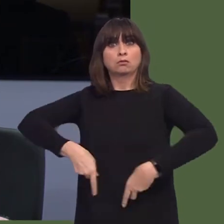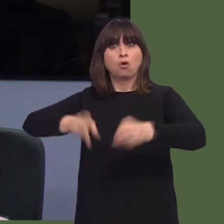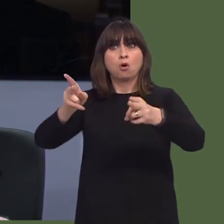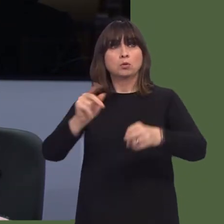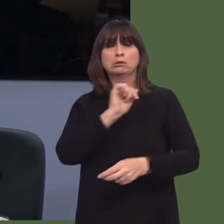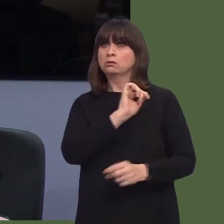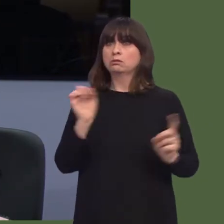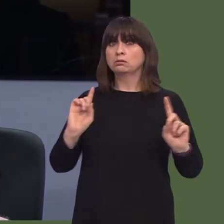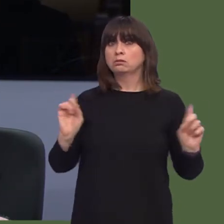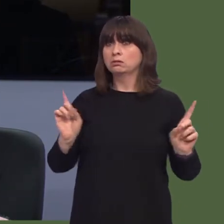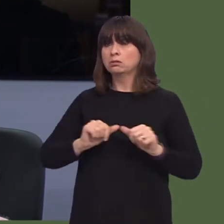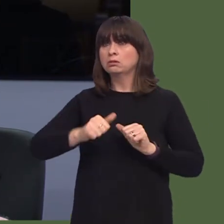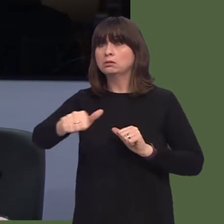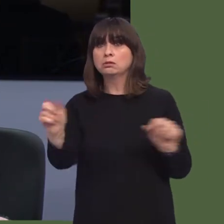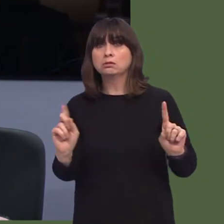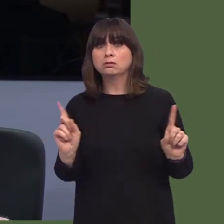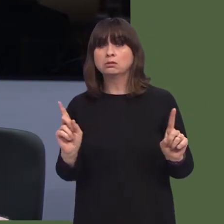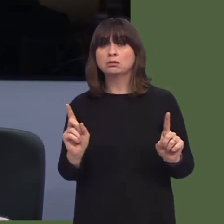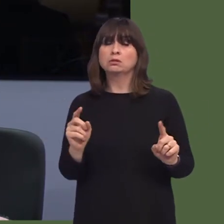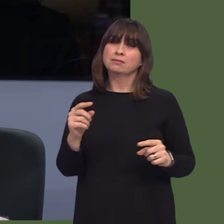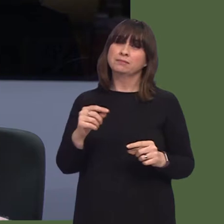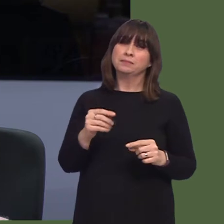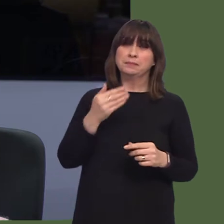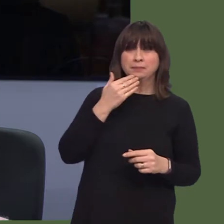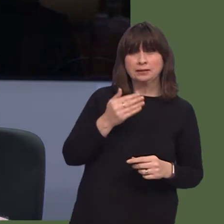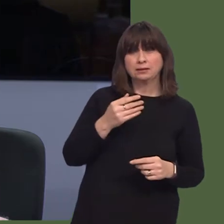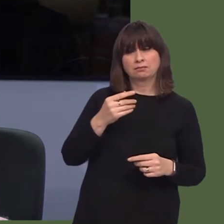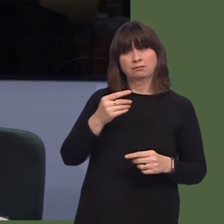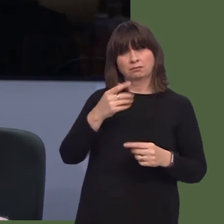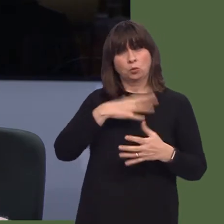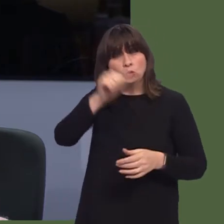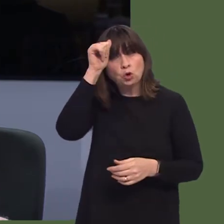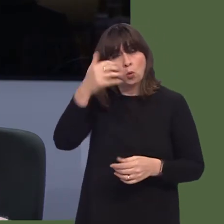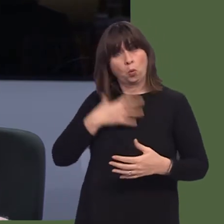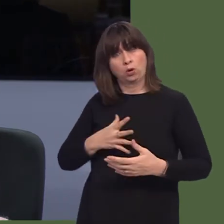Minister, and that the previous chief executive of Carillion, Richard Howson, was allowed